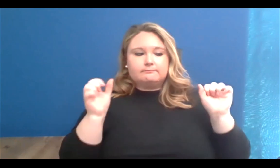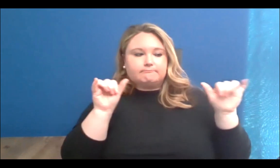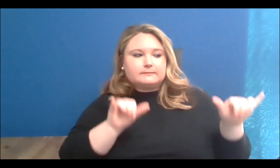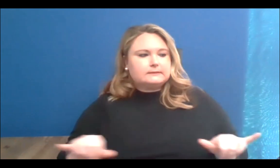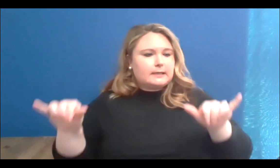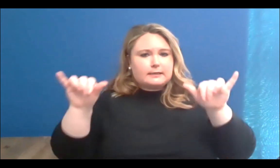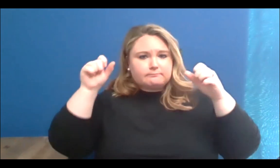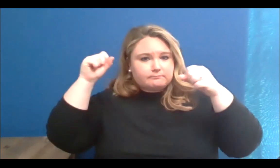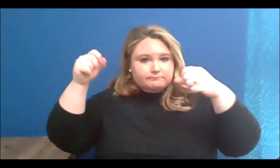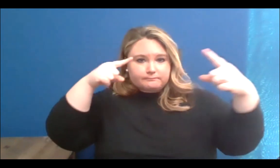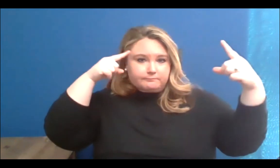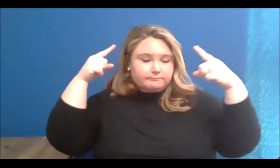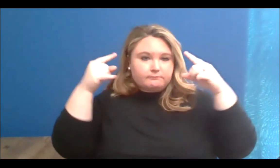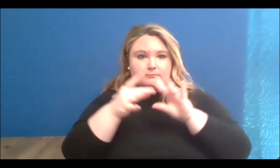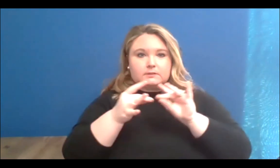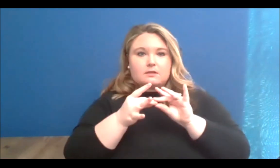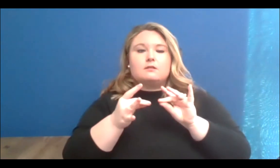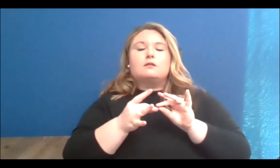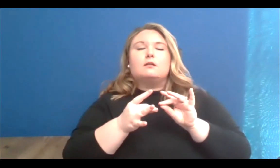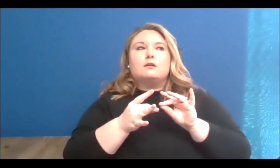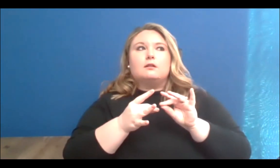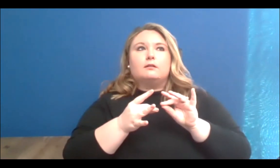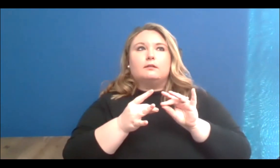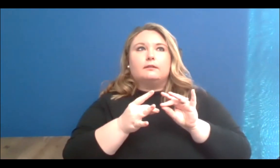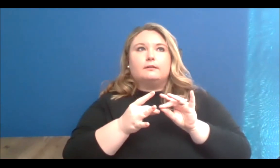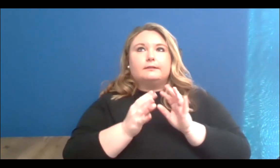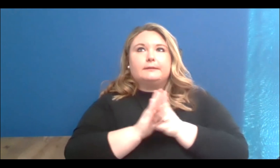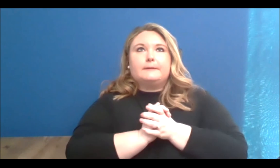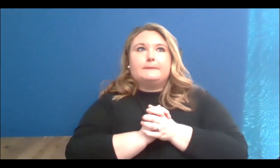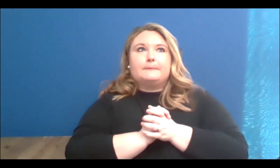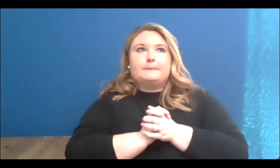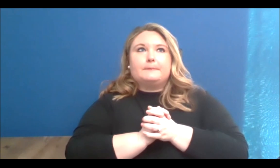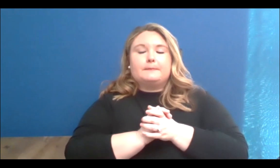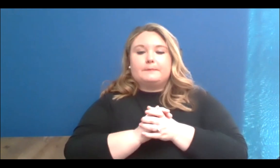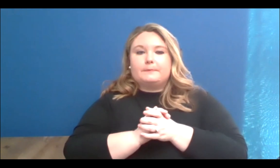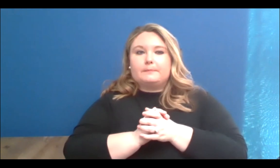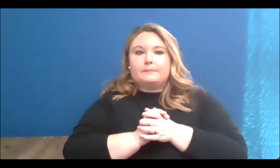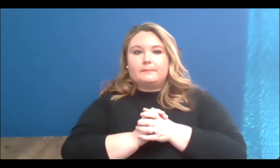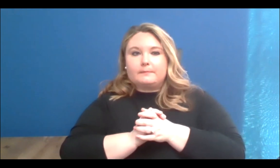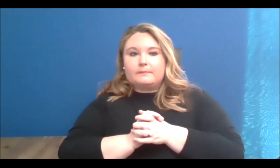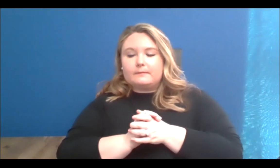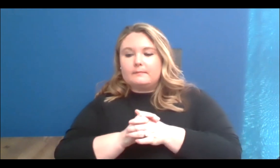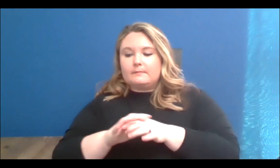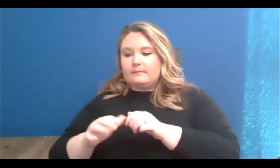mentioned as well about how the whole relationship with activism and